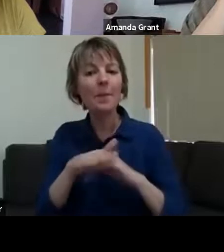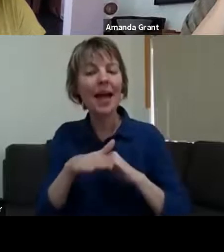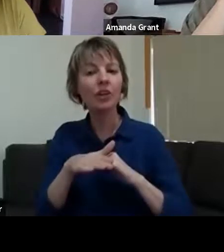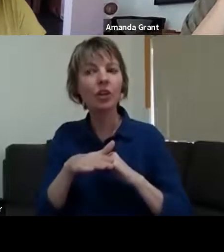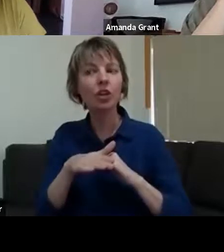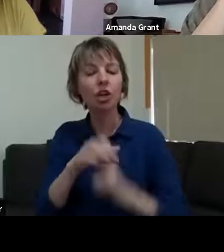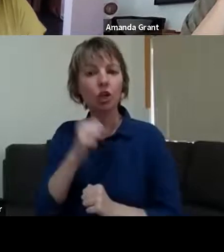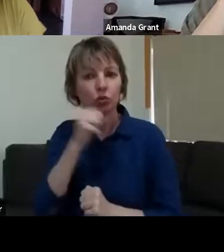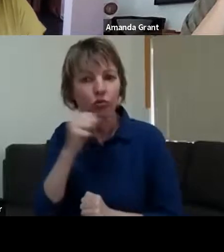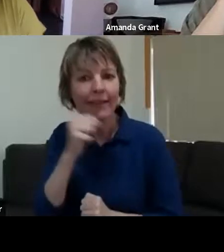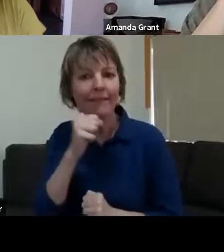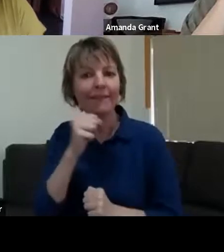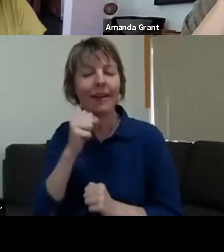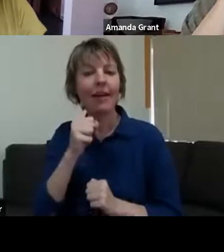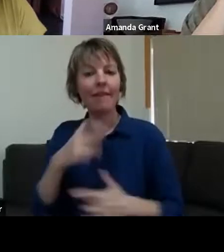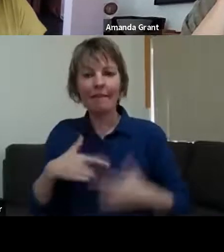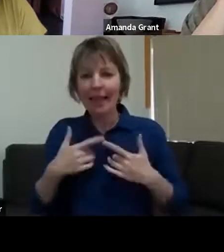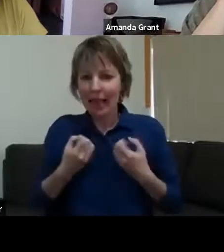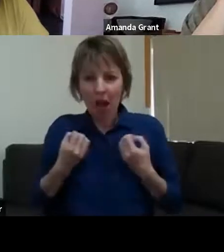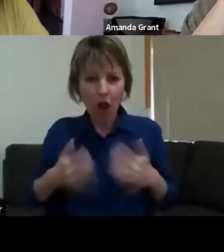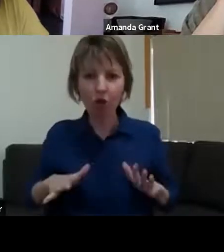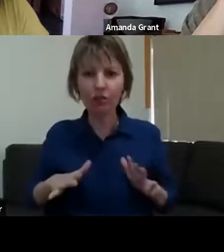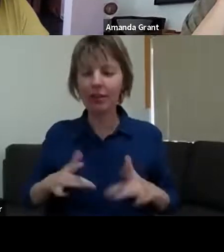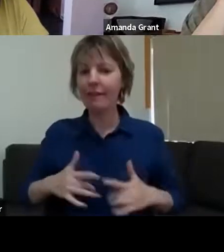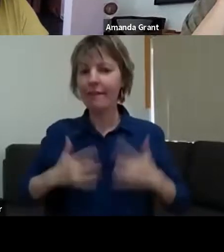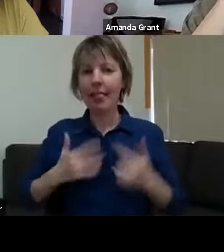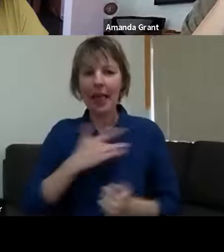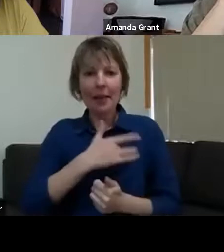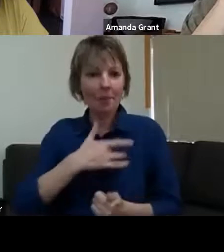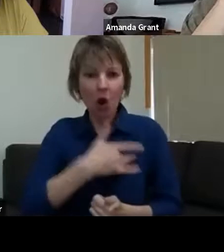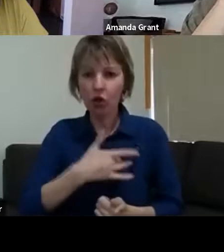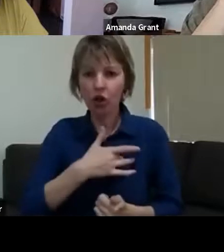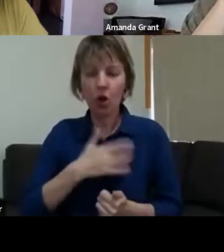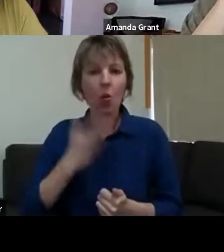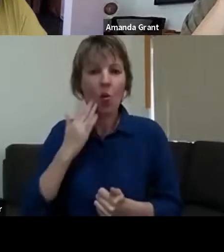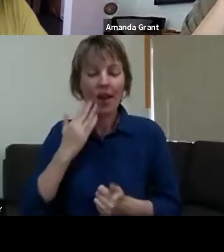feel with the sudden loss or change or destruction to your environment.